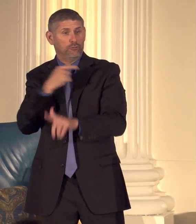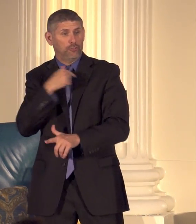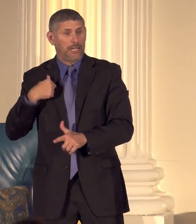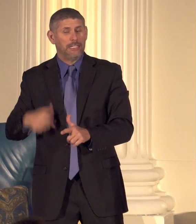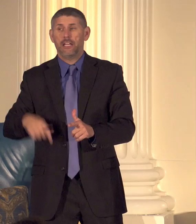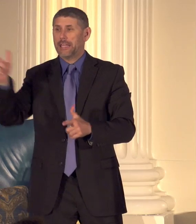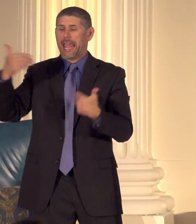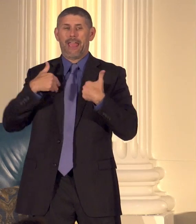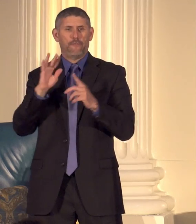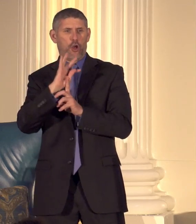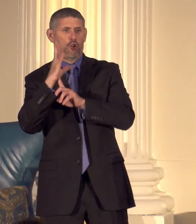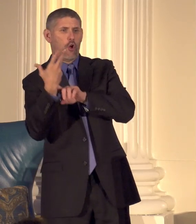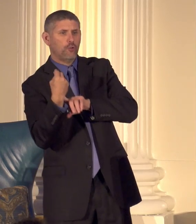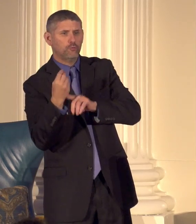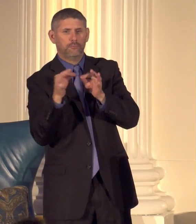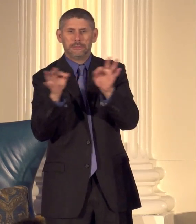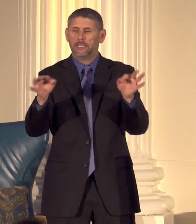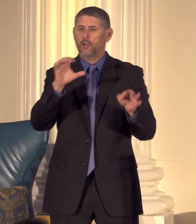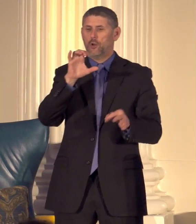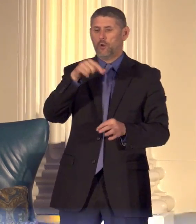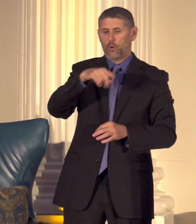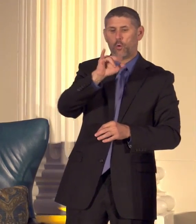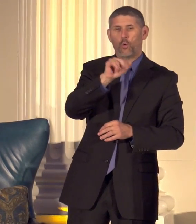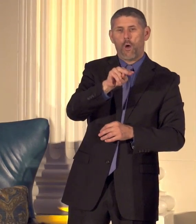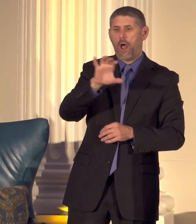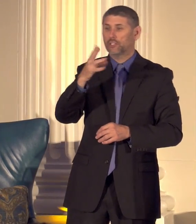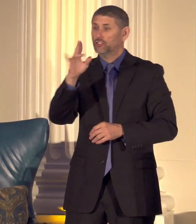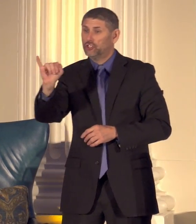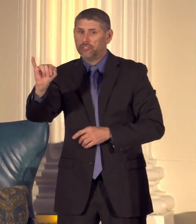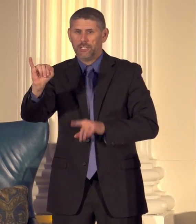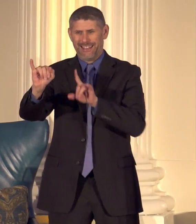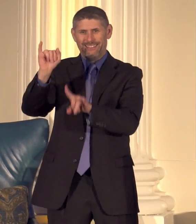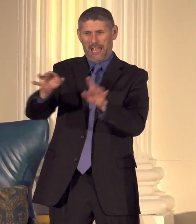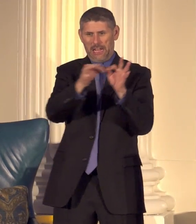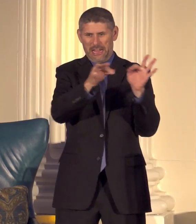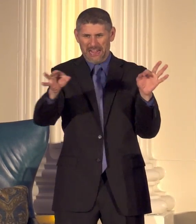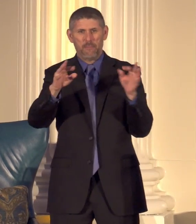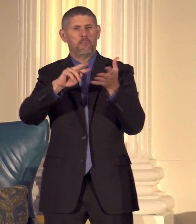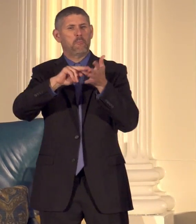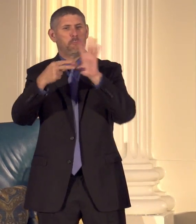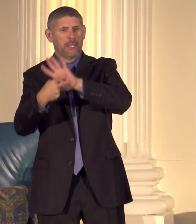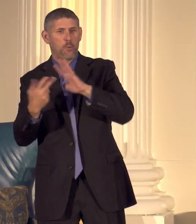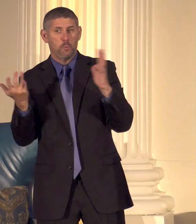cultural idea and it's called Quan Chi and Quan Chi loosely is translated as